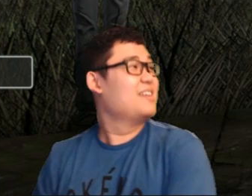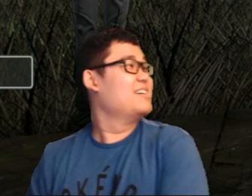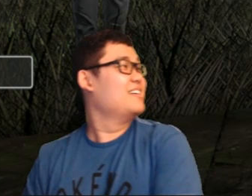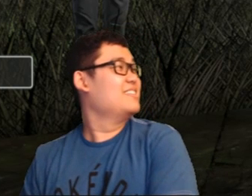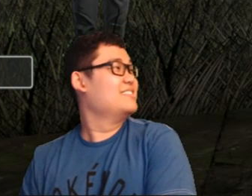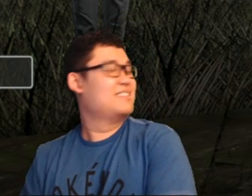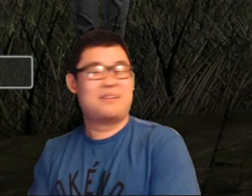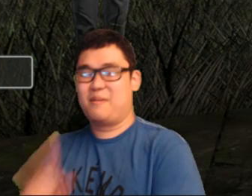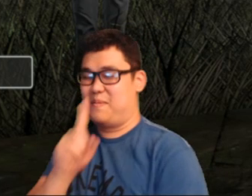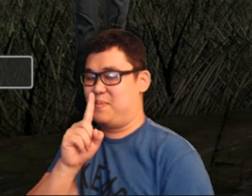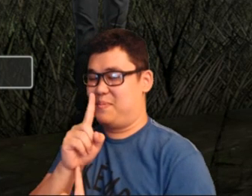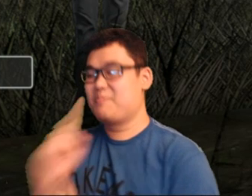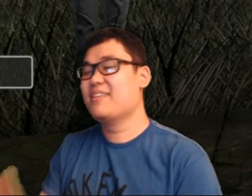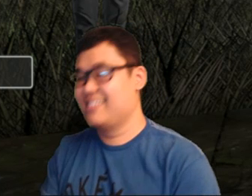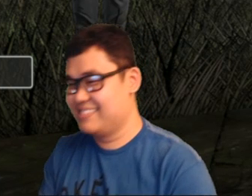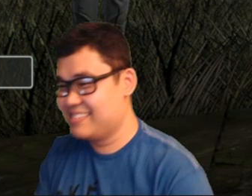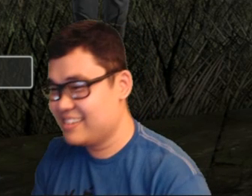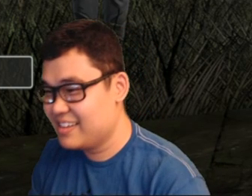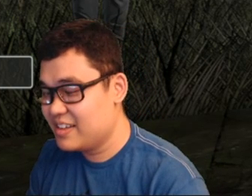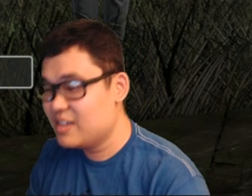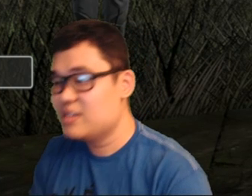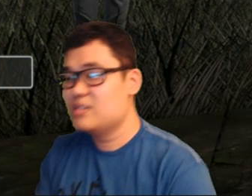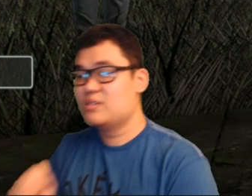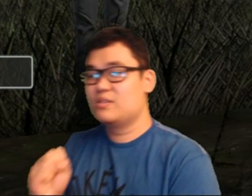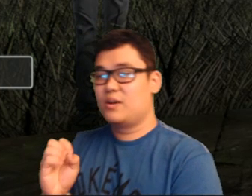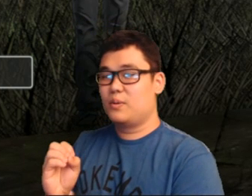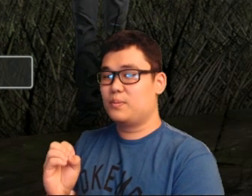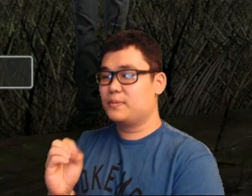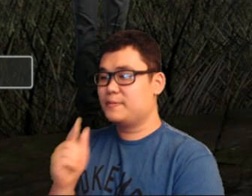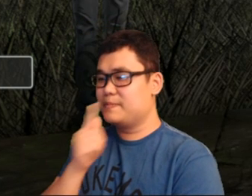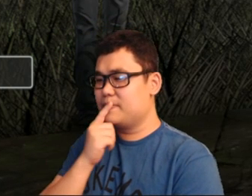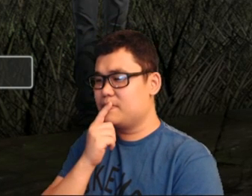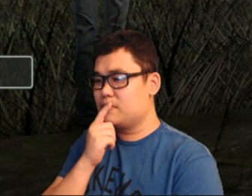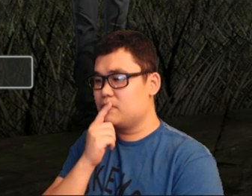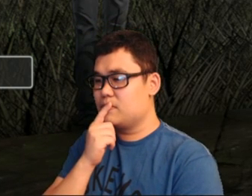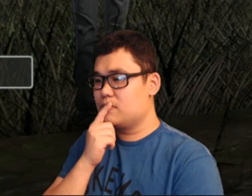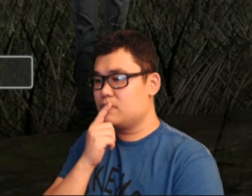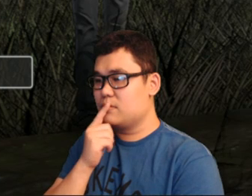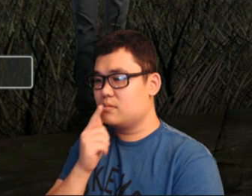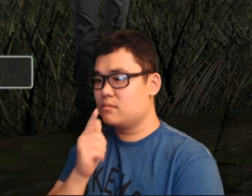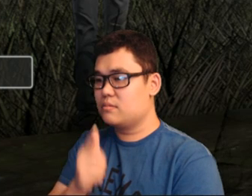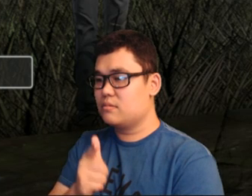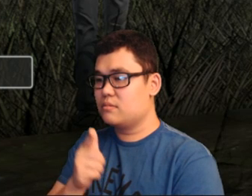(Mom asked what I am doing with her confused face) ---> (¬_¬) So.... hmm.